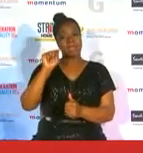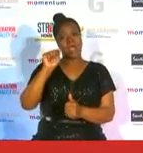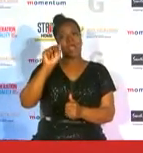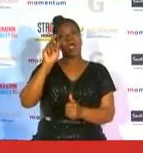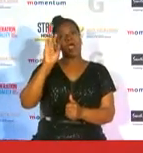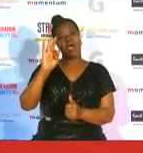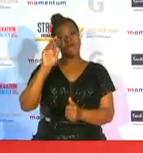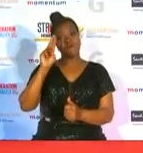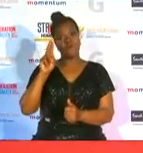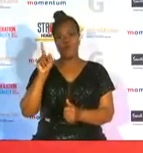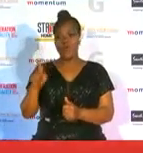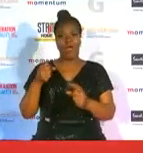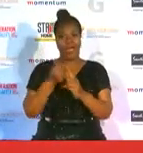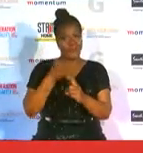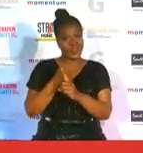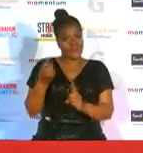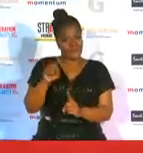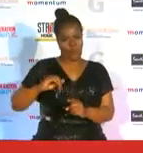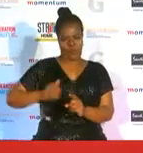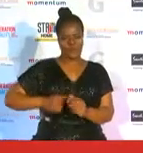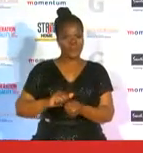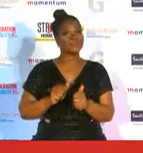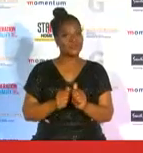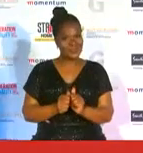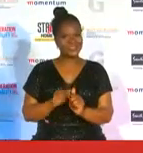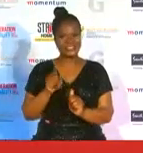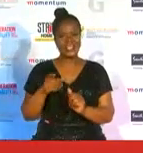advocate for women's sports and who celebrated women in sport in all